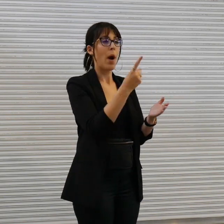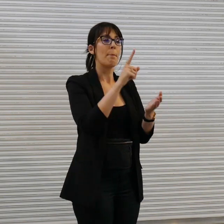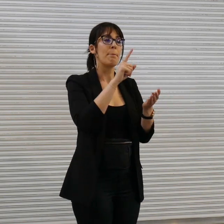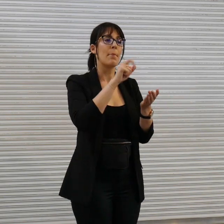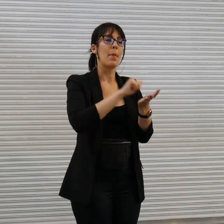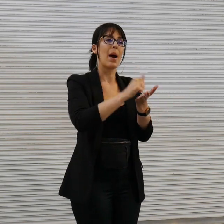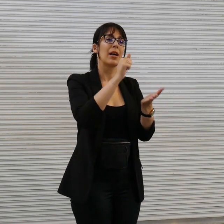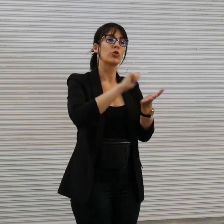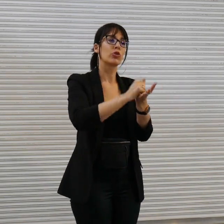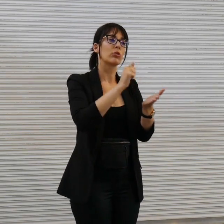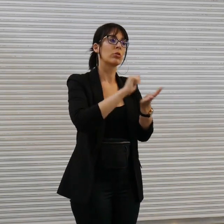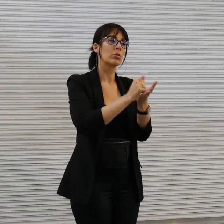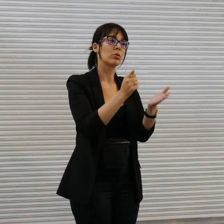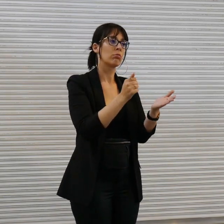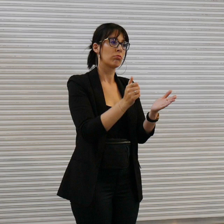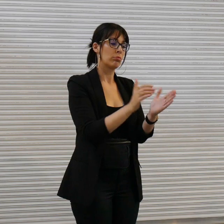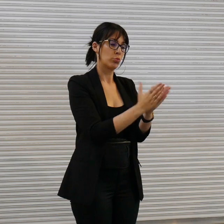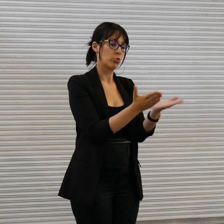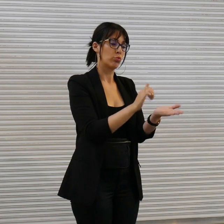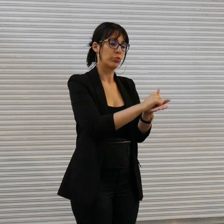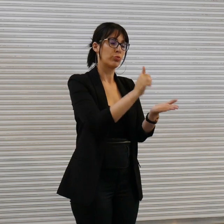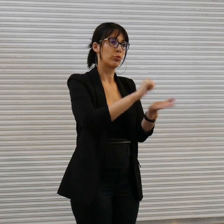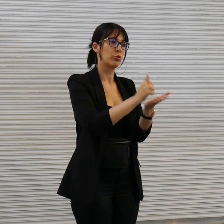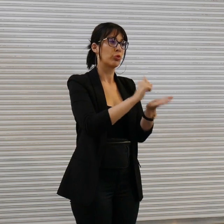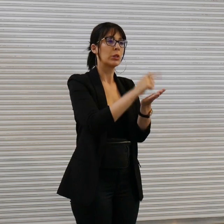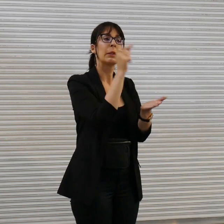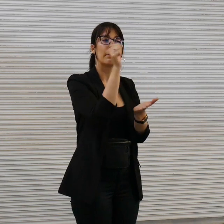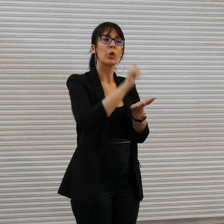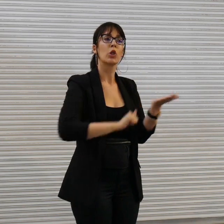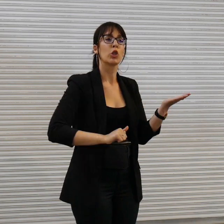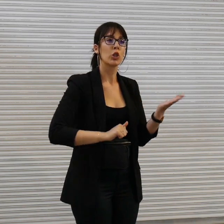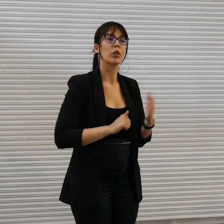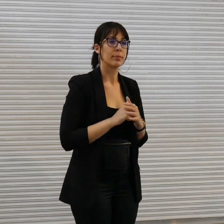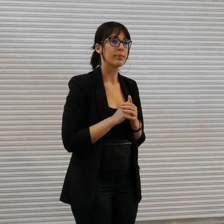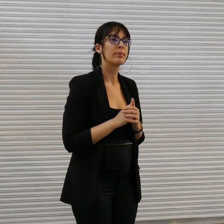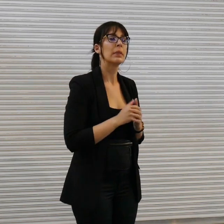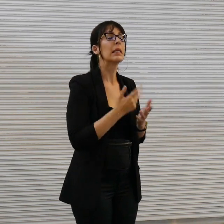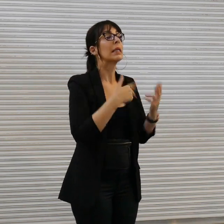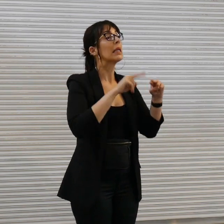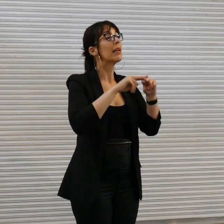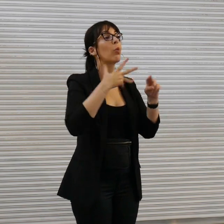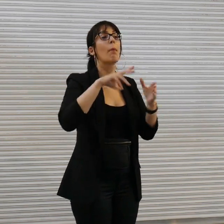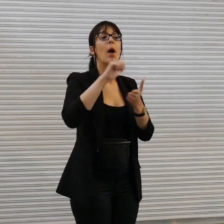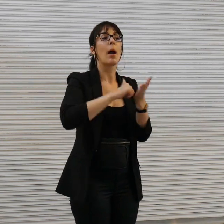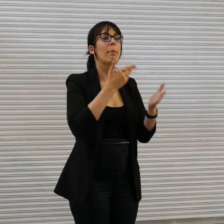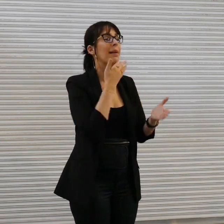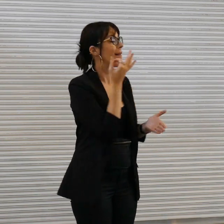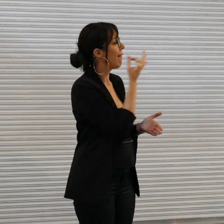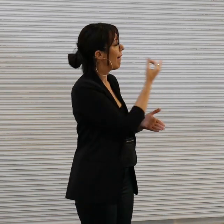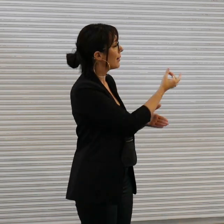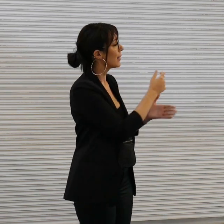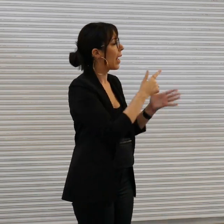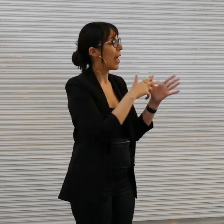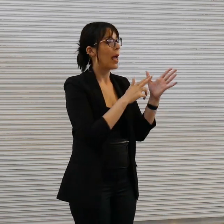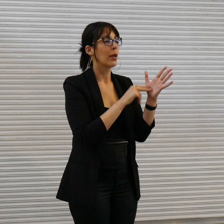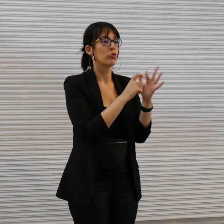um please um for all works that are for sale for that sale um a beautiful illustrated story by